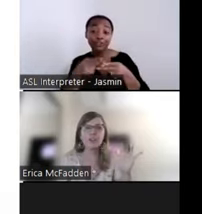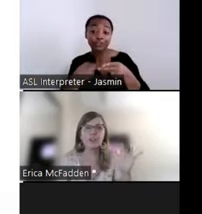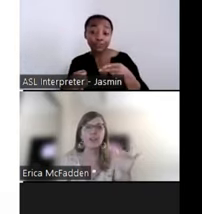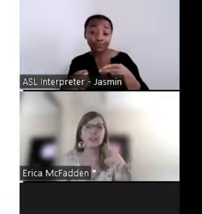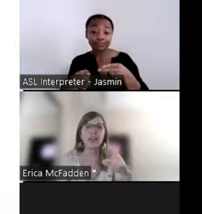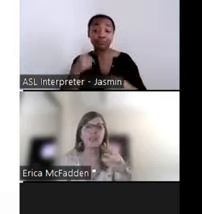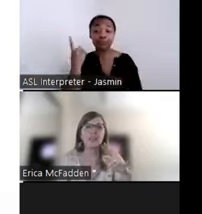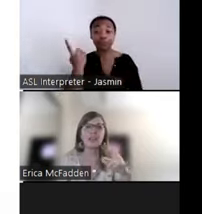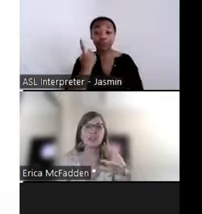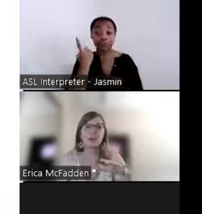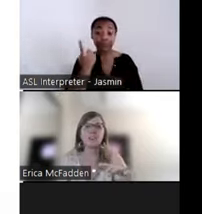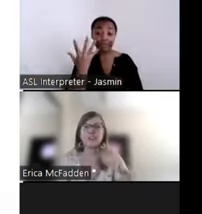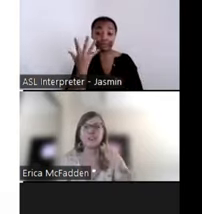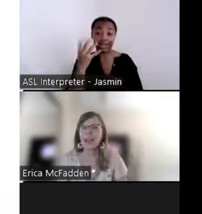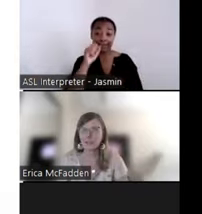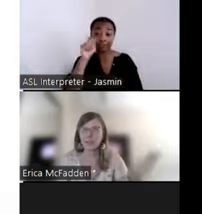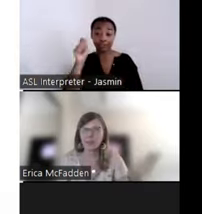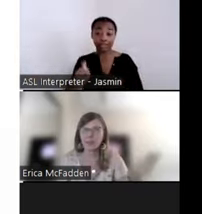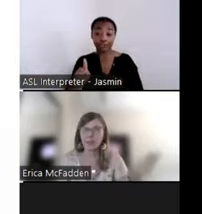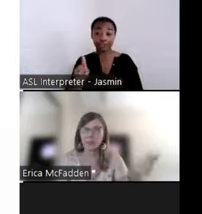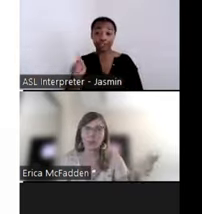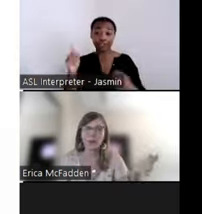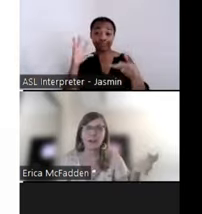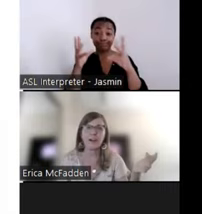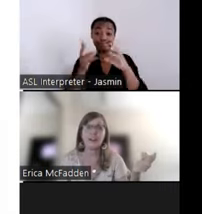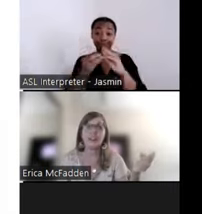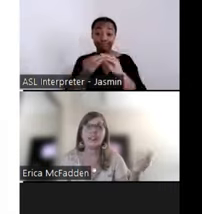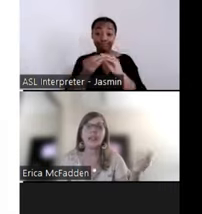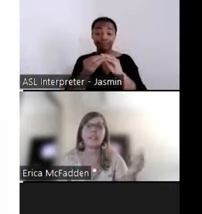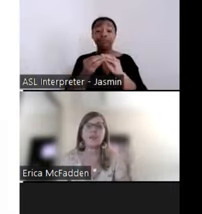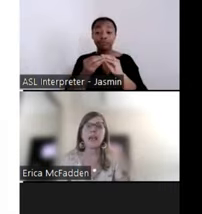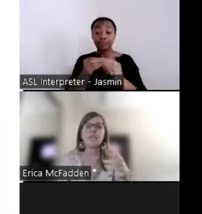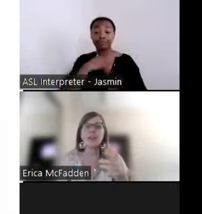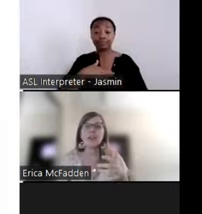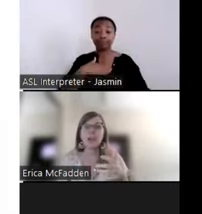questions asking you to rate different aspects of the webinar. If you have other